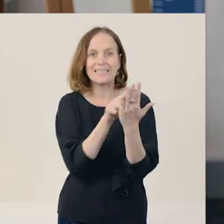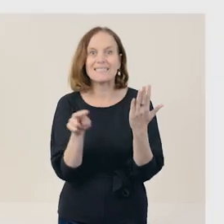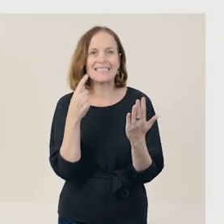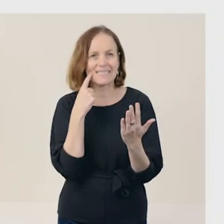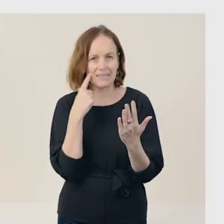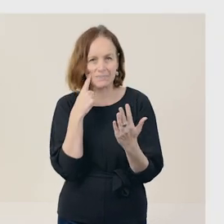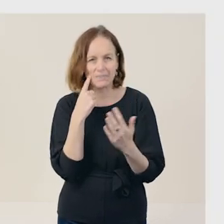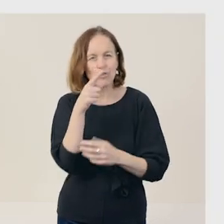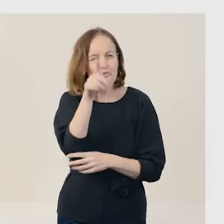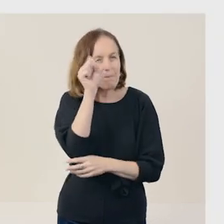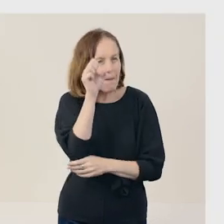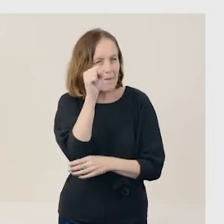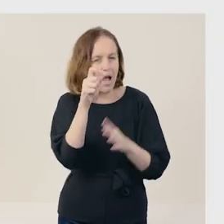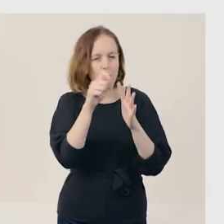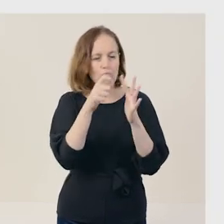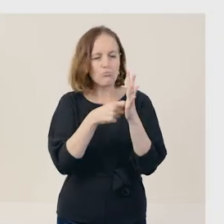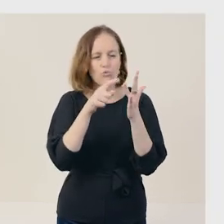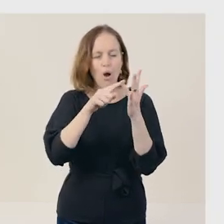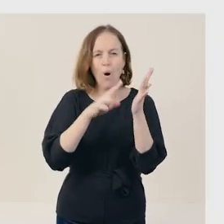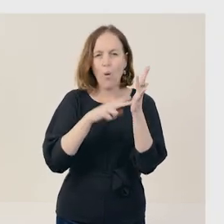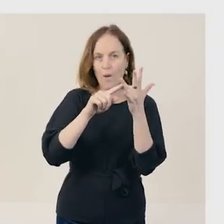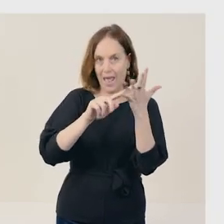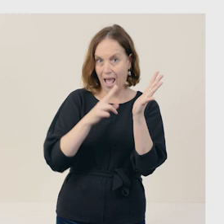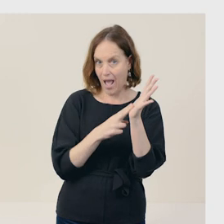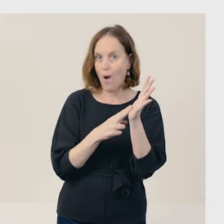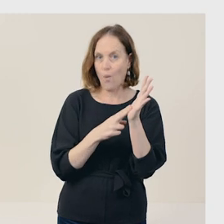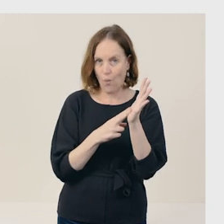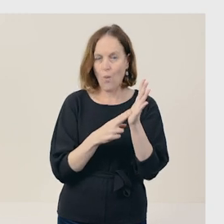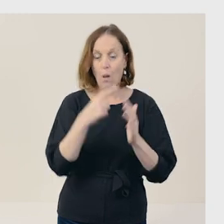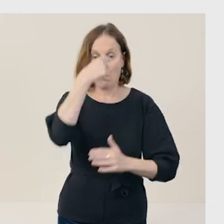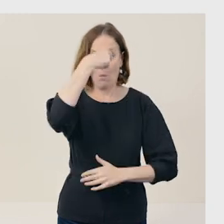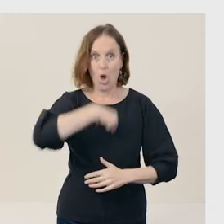Can you remember some pronouns? Let's look at some personal pronouns.